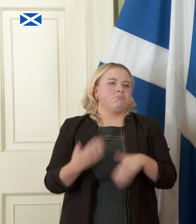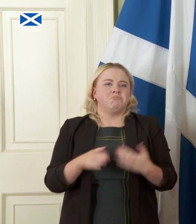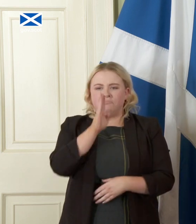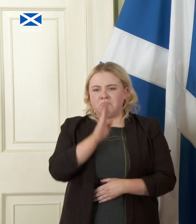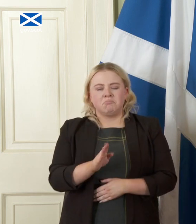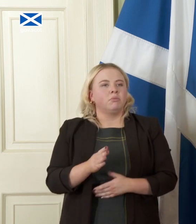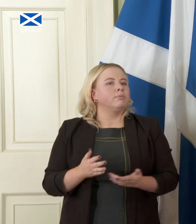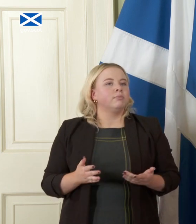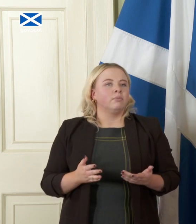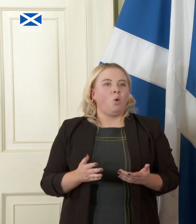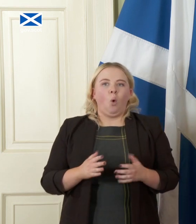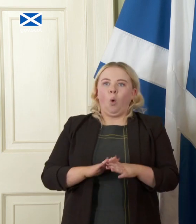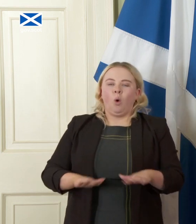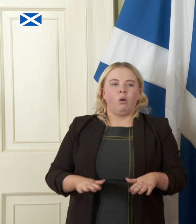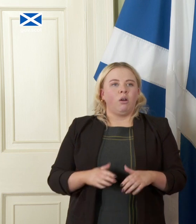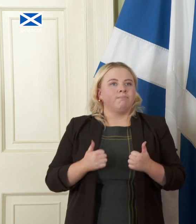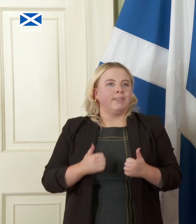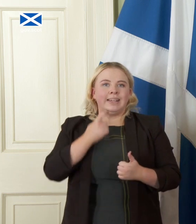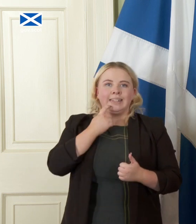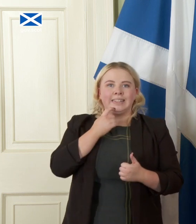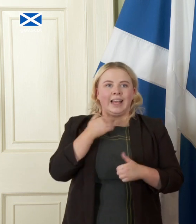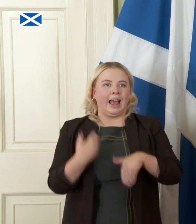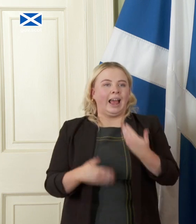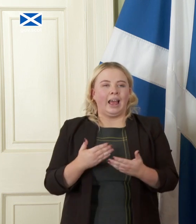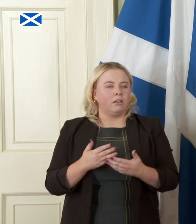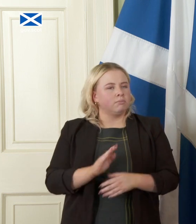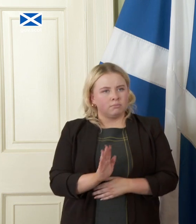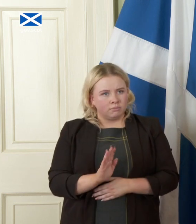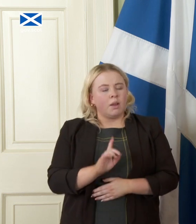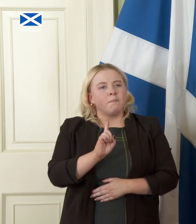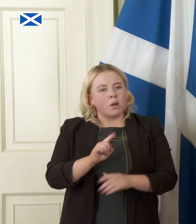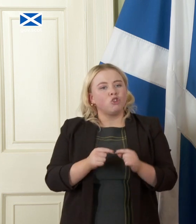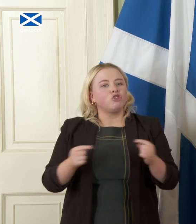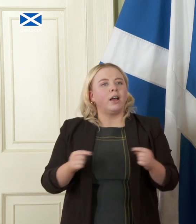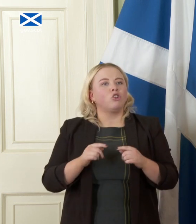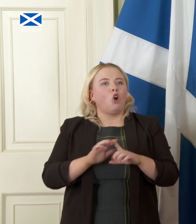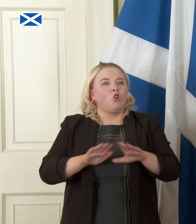it is is always straightforward and easy but it is not the challenges are not insurmountable if